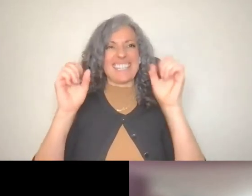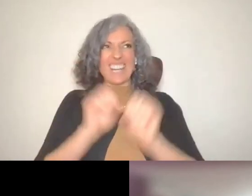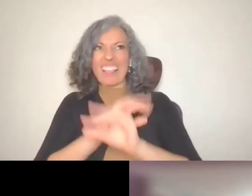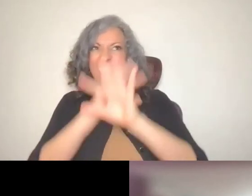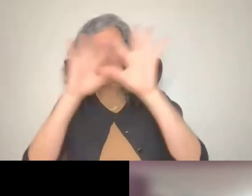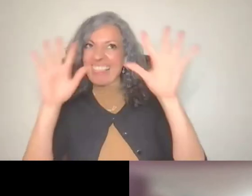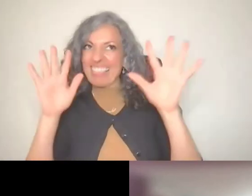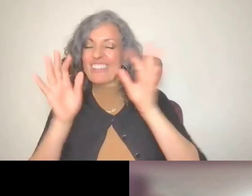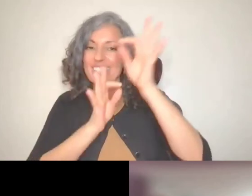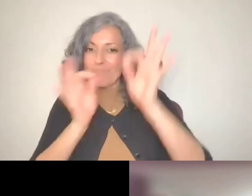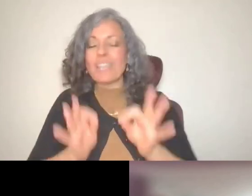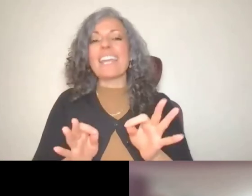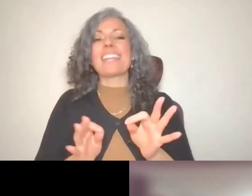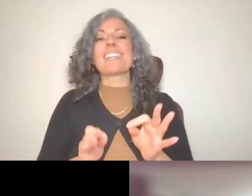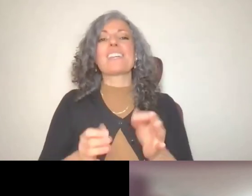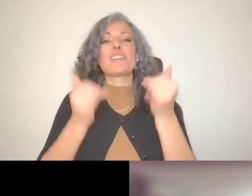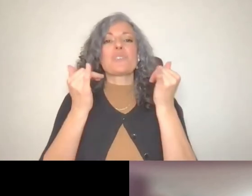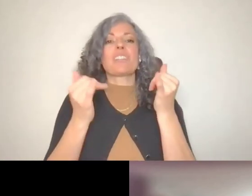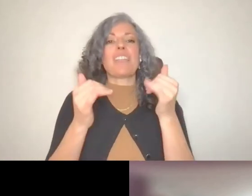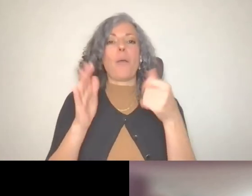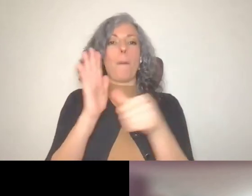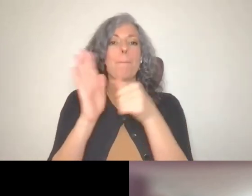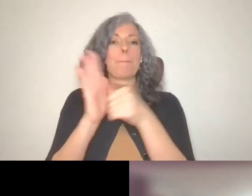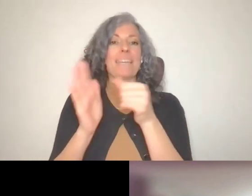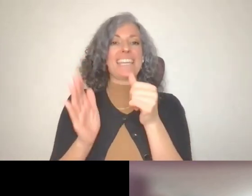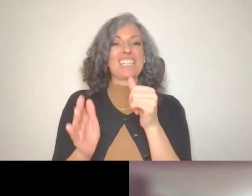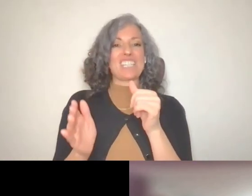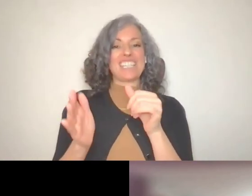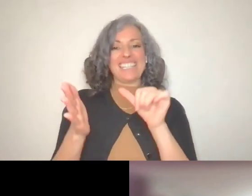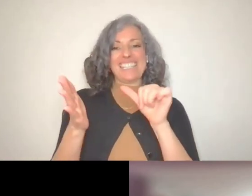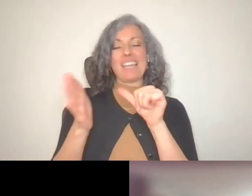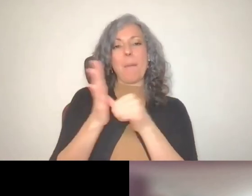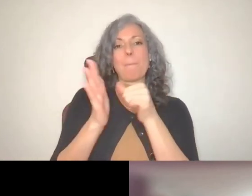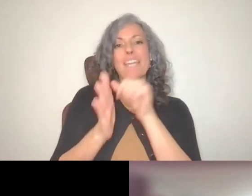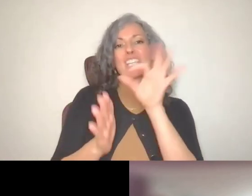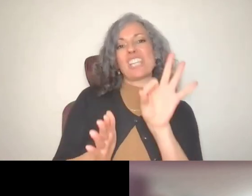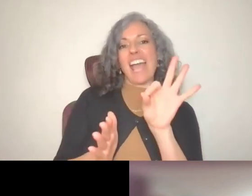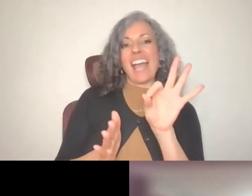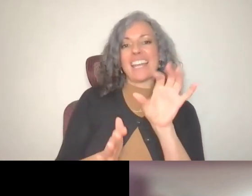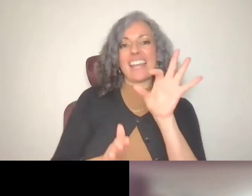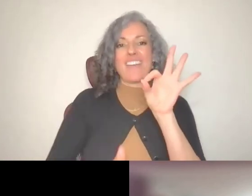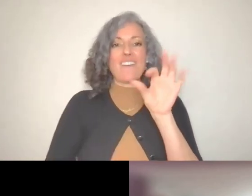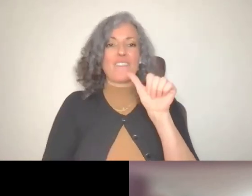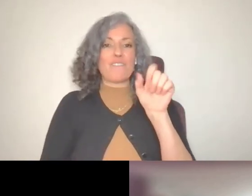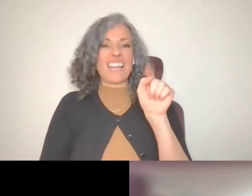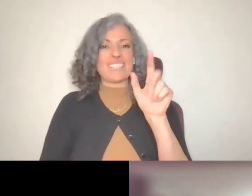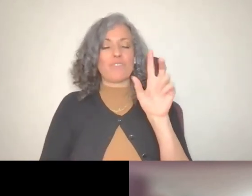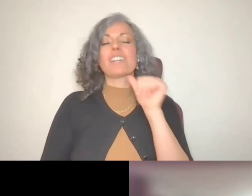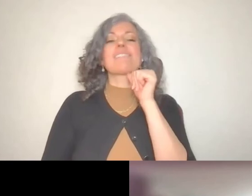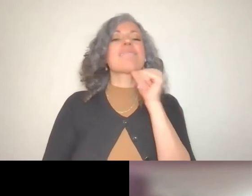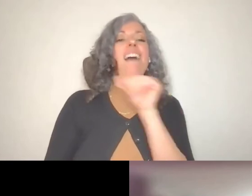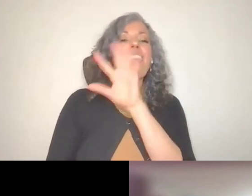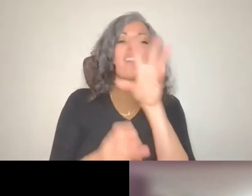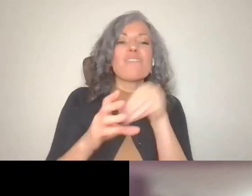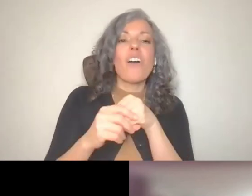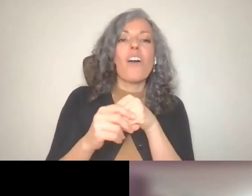ABLE accounts on page 9 of the fast, the guidance on what is excluded as resources